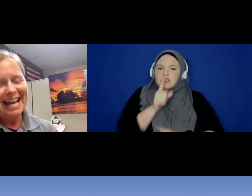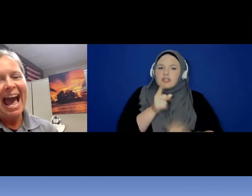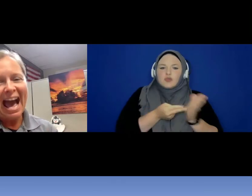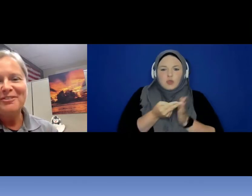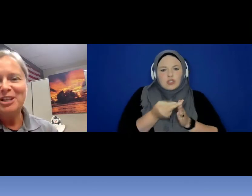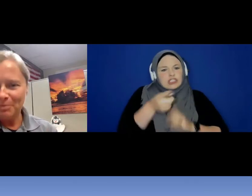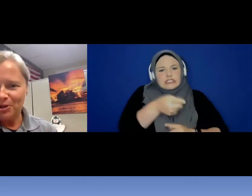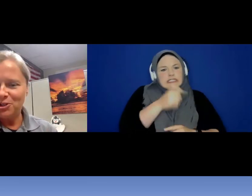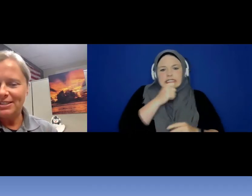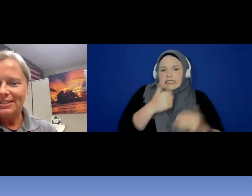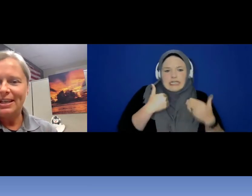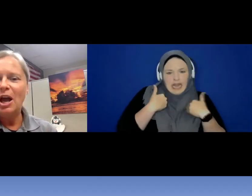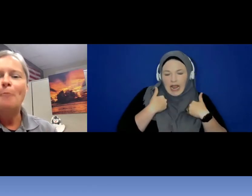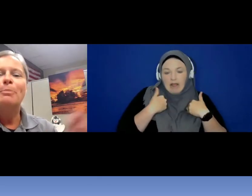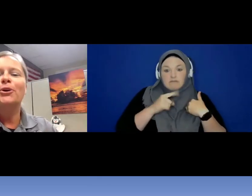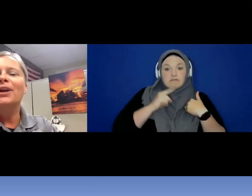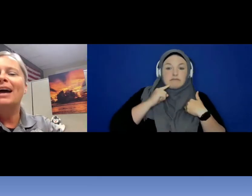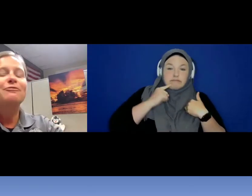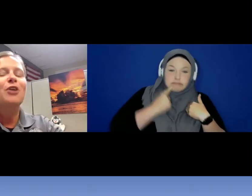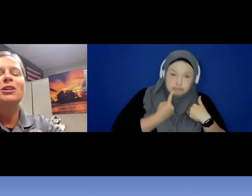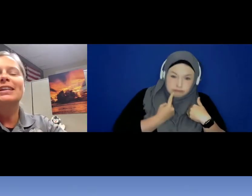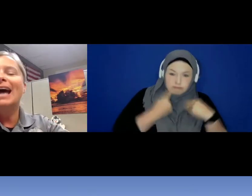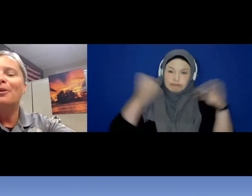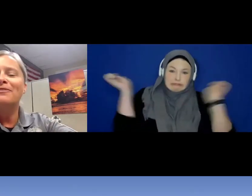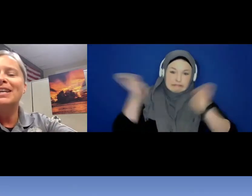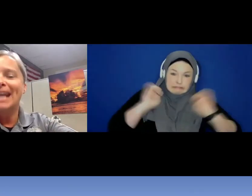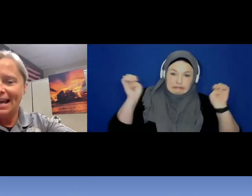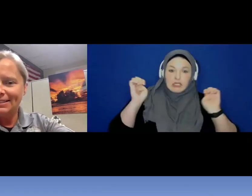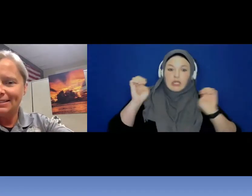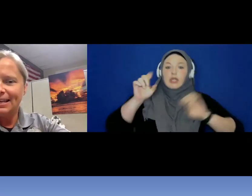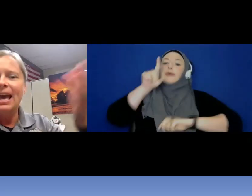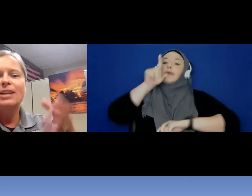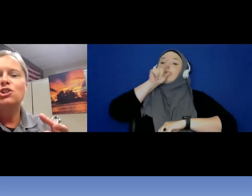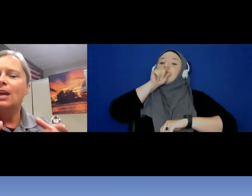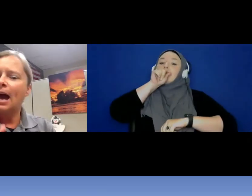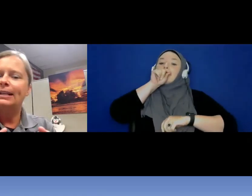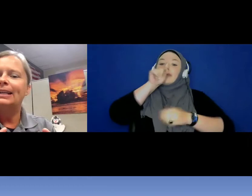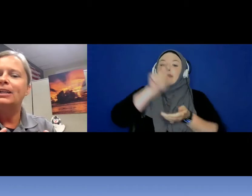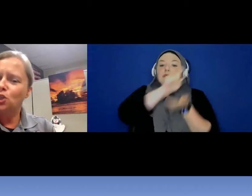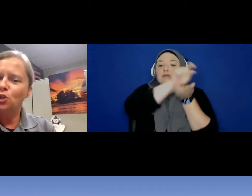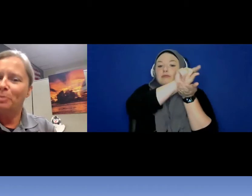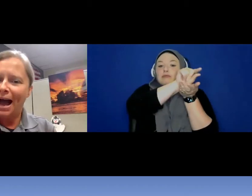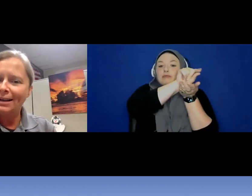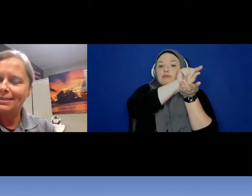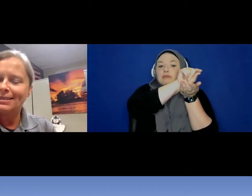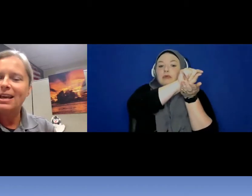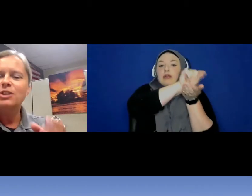have an emergency a bird had fallen out of the nest and she had it in a shoe box so